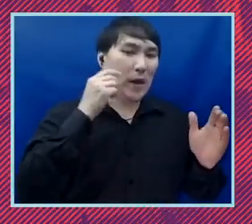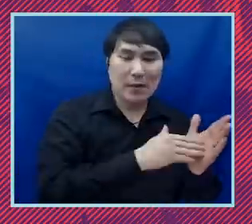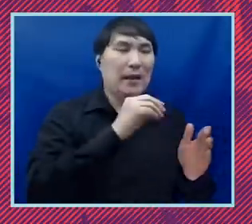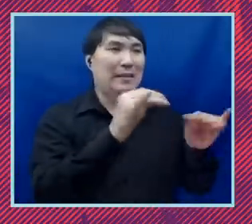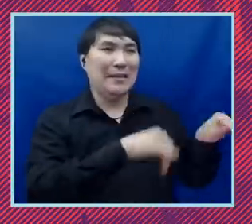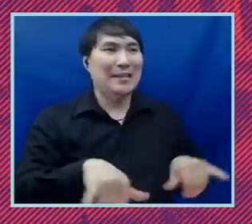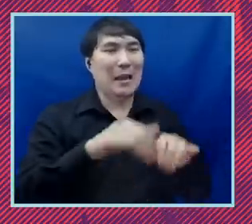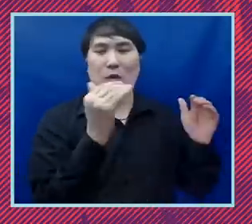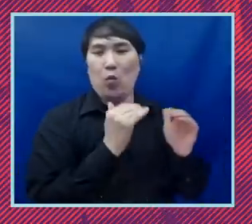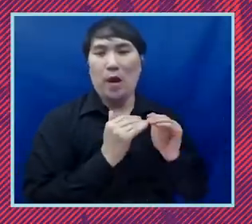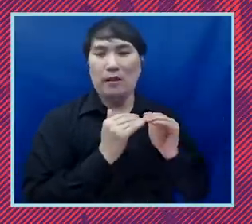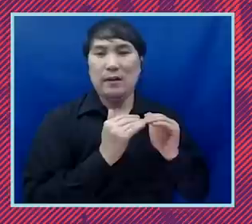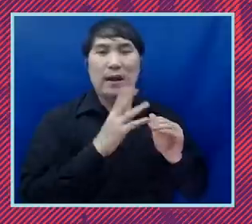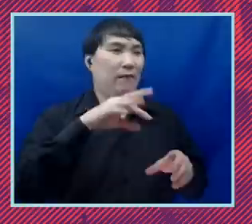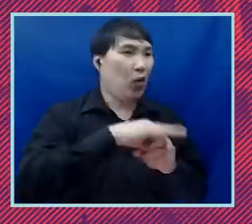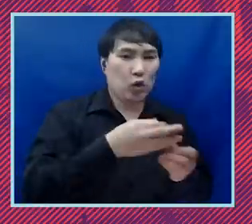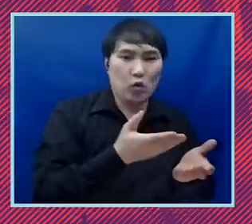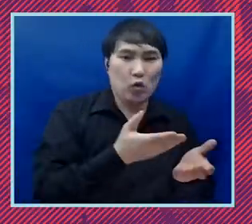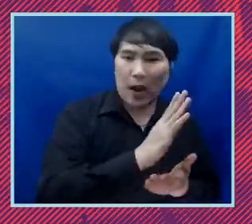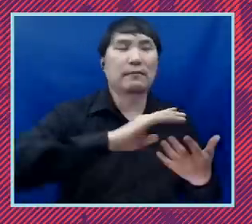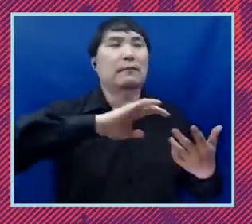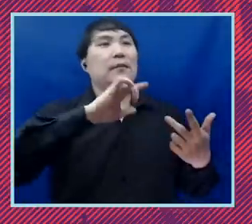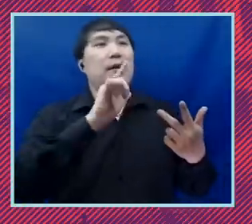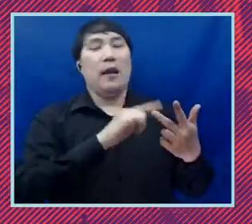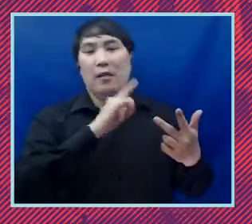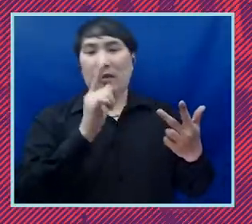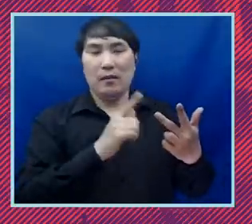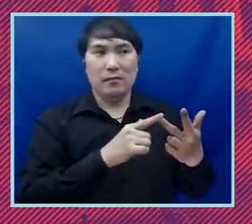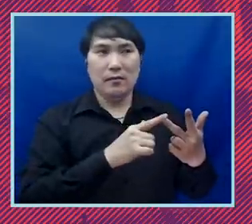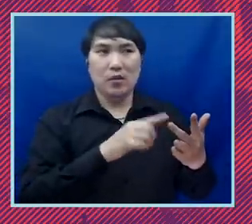carrying on the discussion that andrea was having earlier and then a session on student debt but in